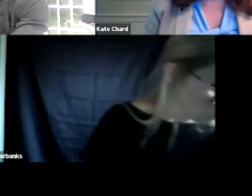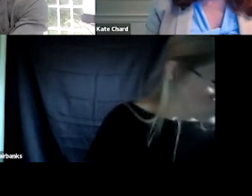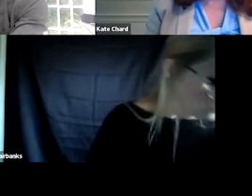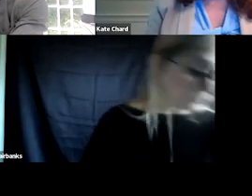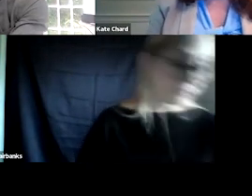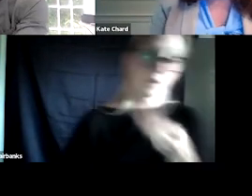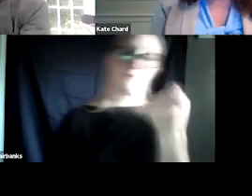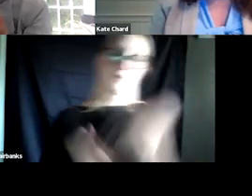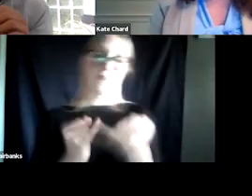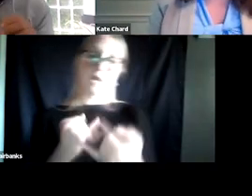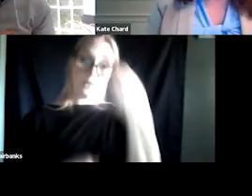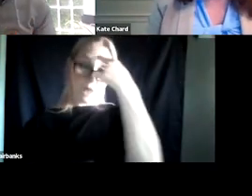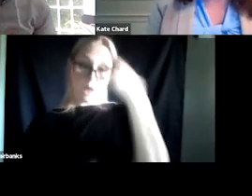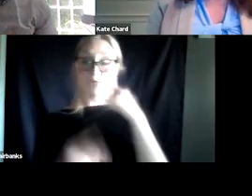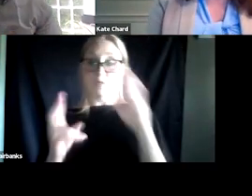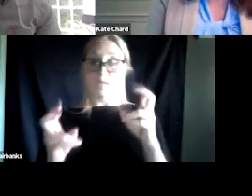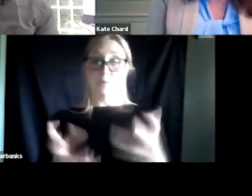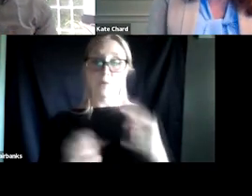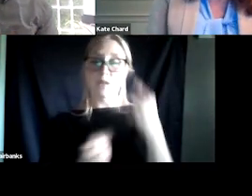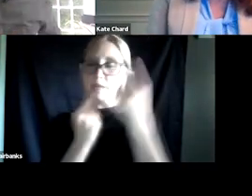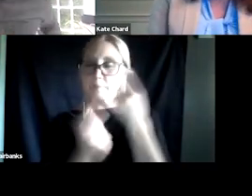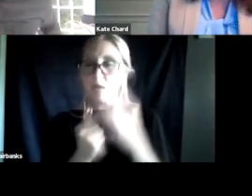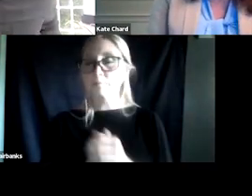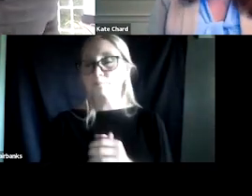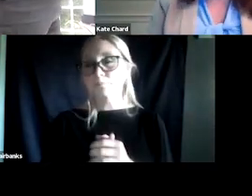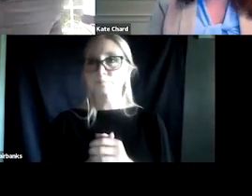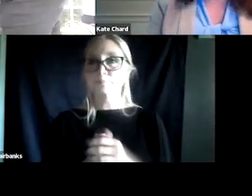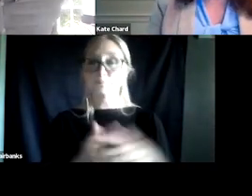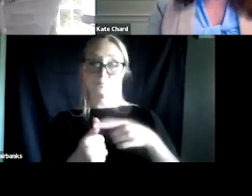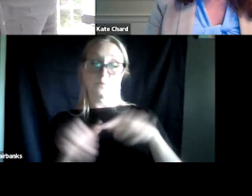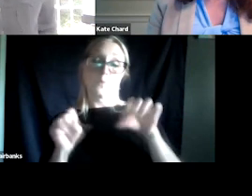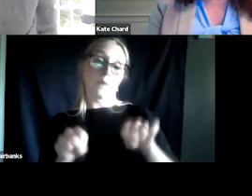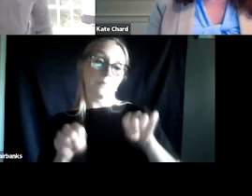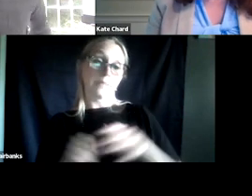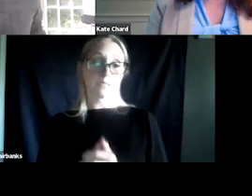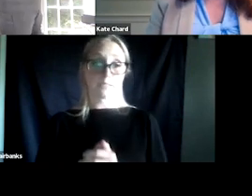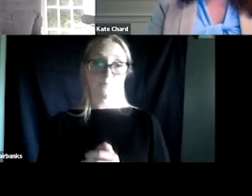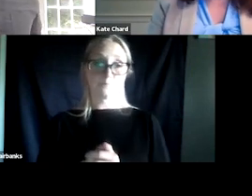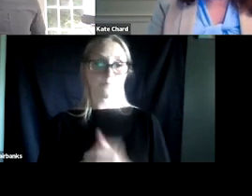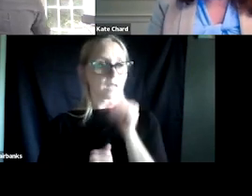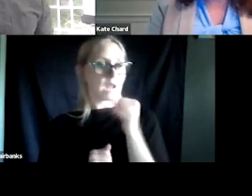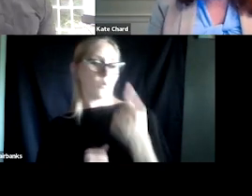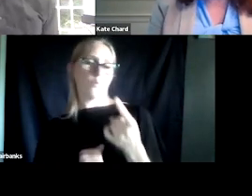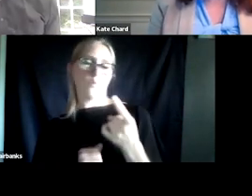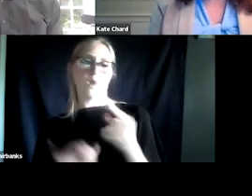I want us to think about then is I wanna think about probabilities. There isn't a one size fits best.